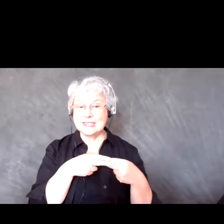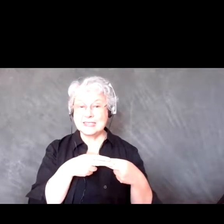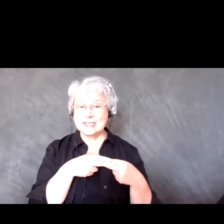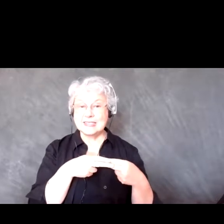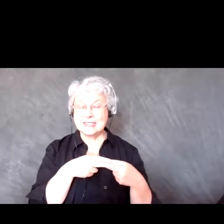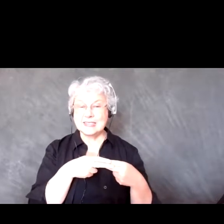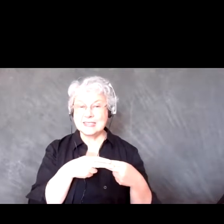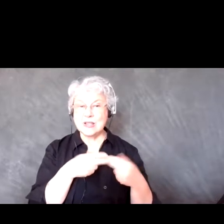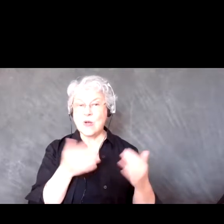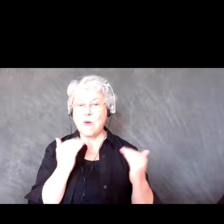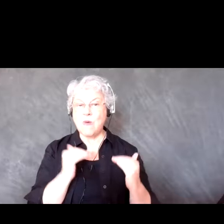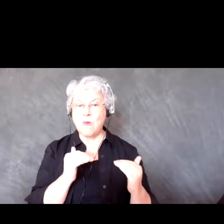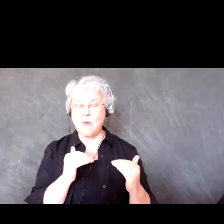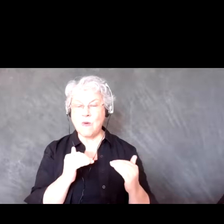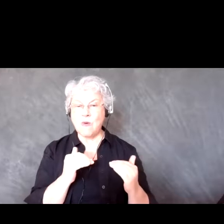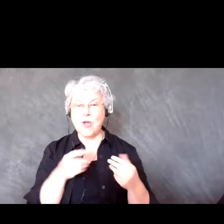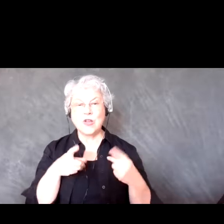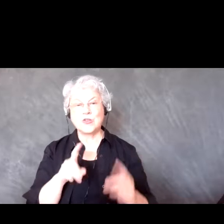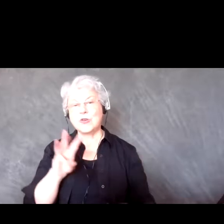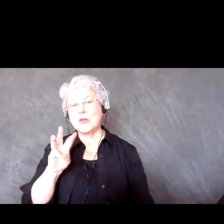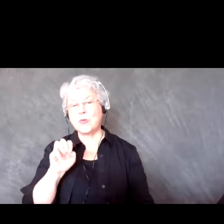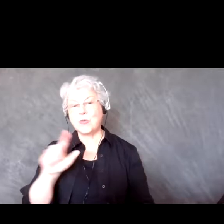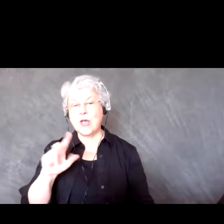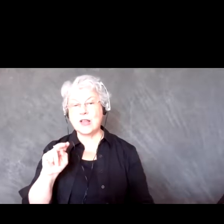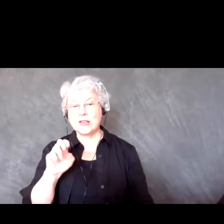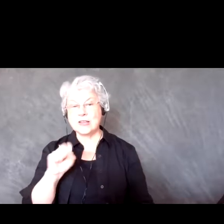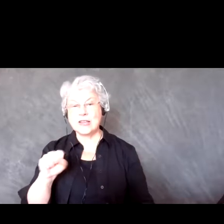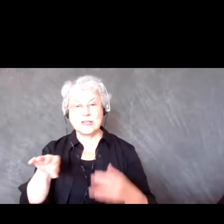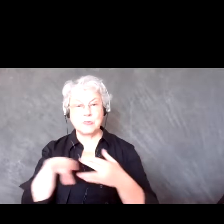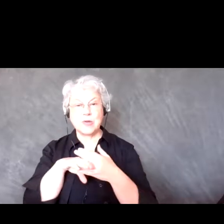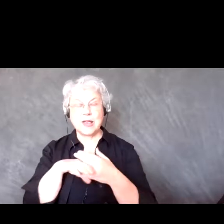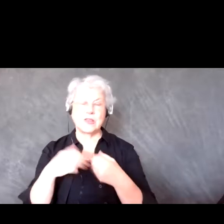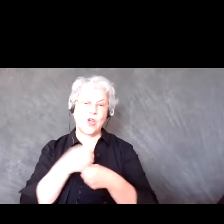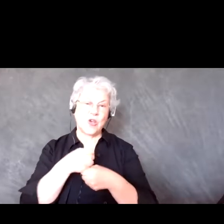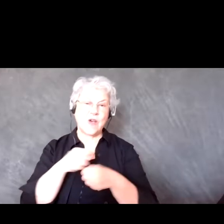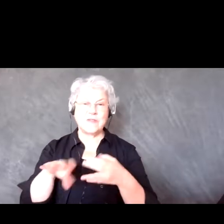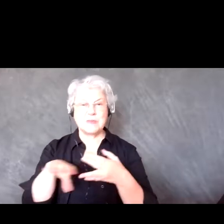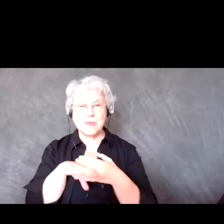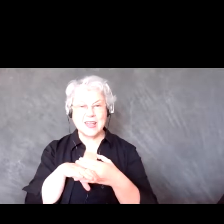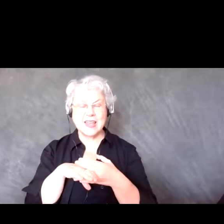kind of during wellness breaks, you know, coffee breaks, I like to put up a slide show